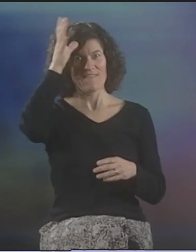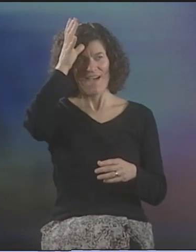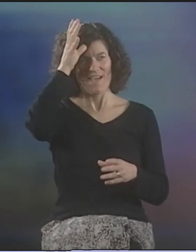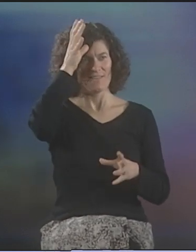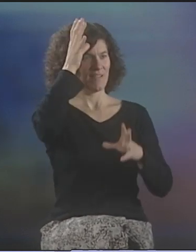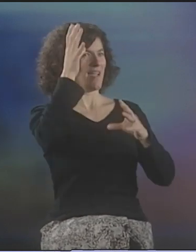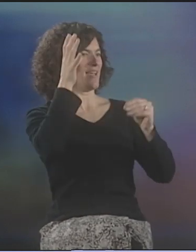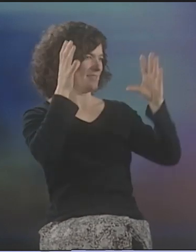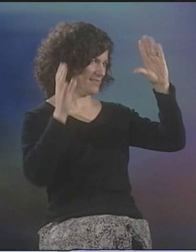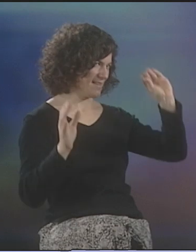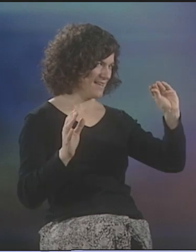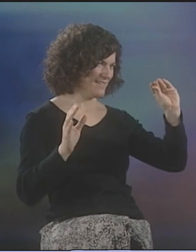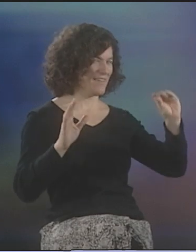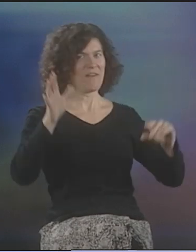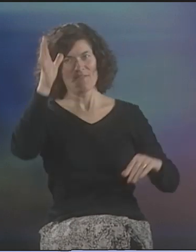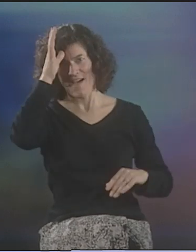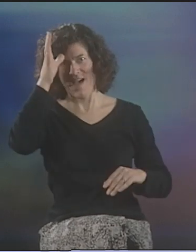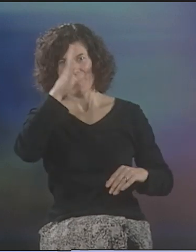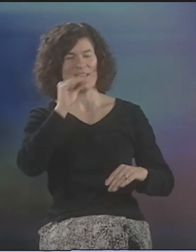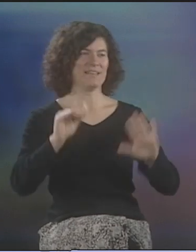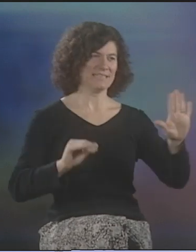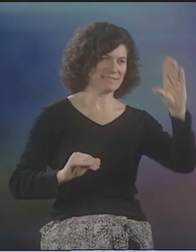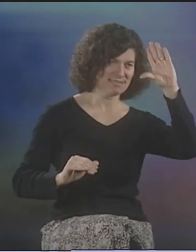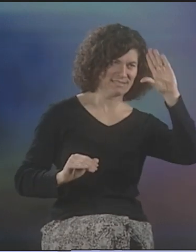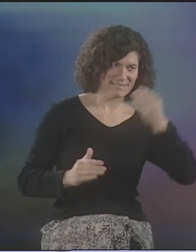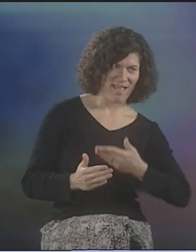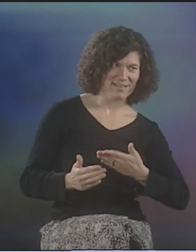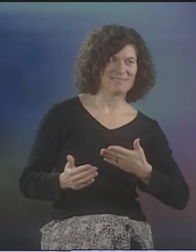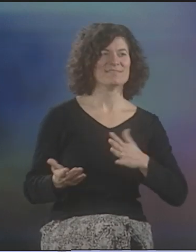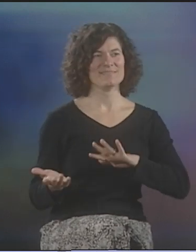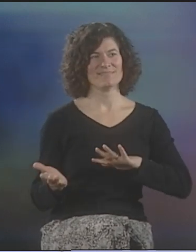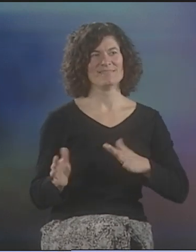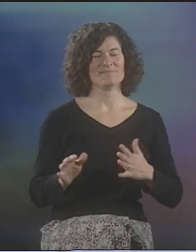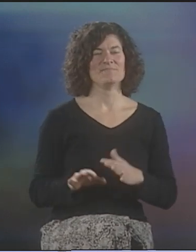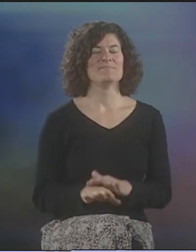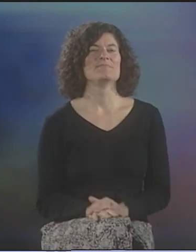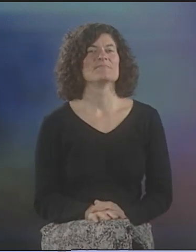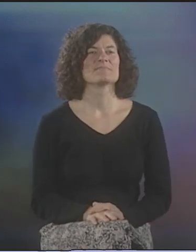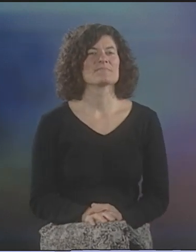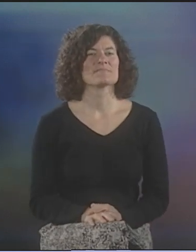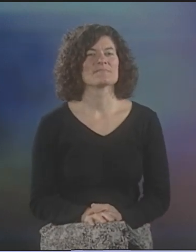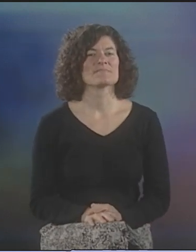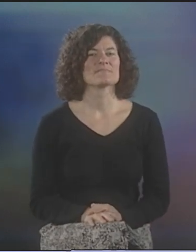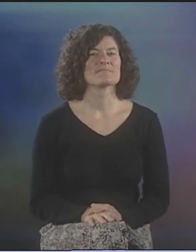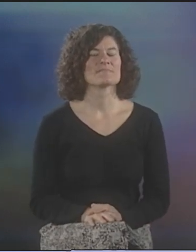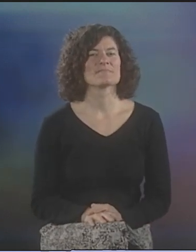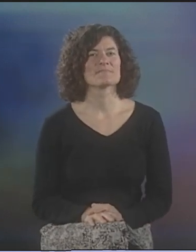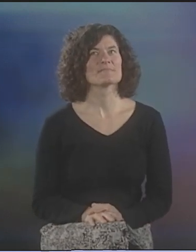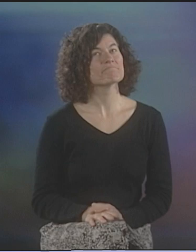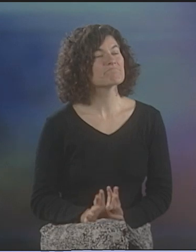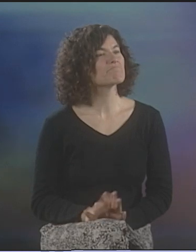"THE FATHER AND HIS SON. THE FATHER AND HIS SON." I JUST SAID THAT. KEPT IT SIMPLE.